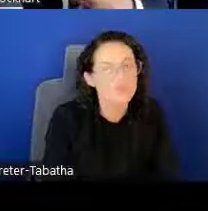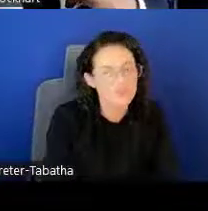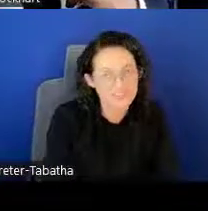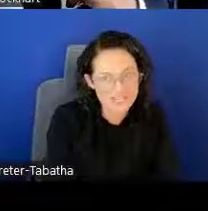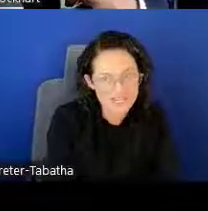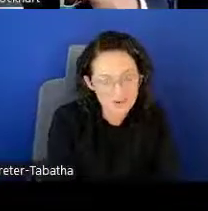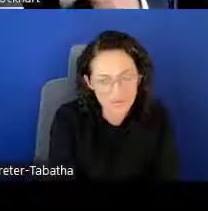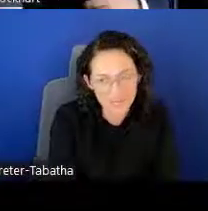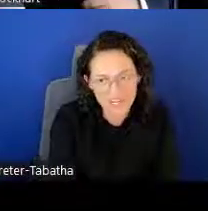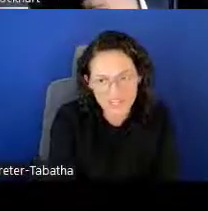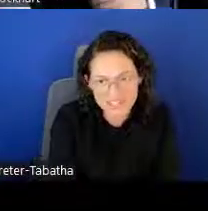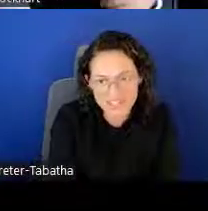You can visit it more than once.